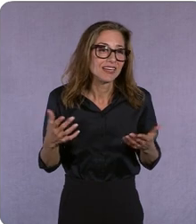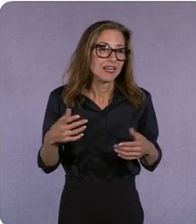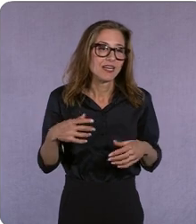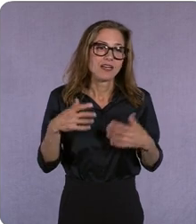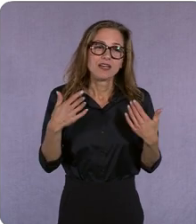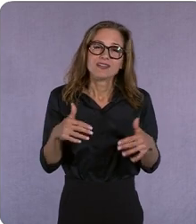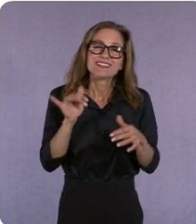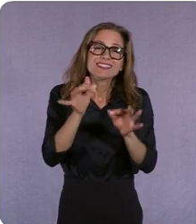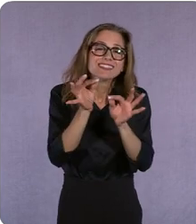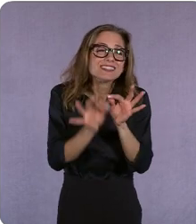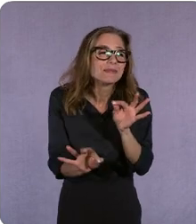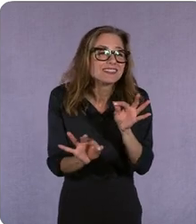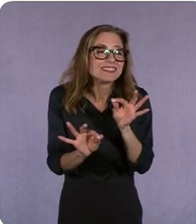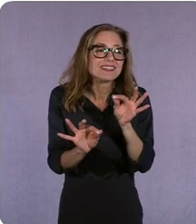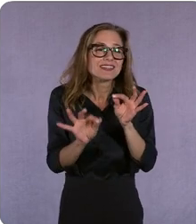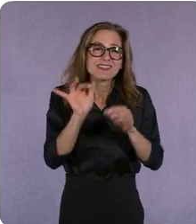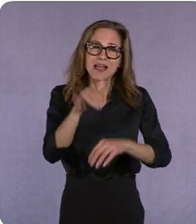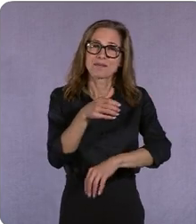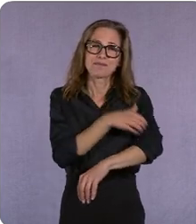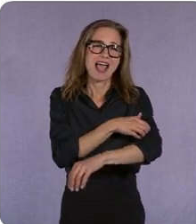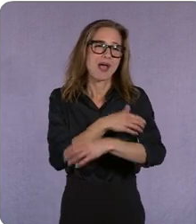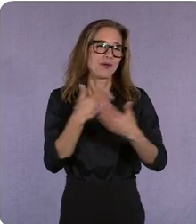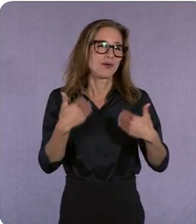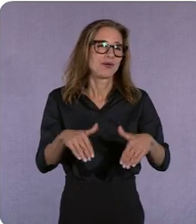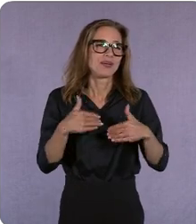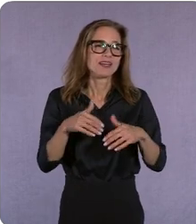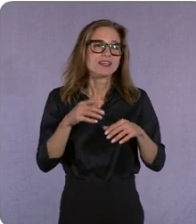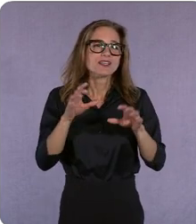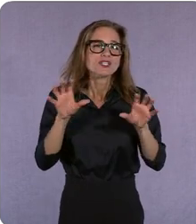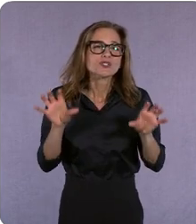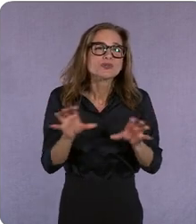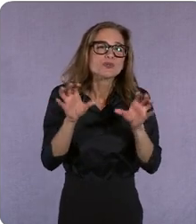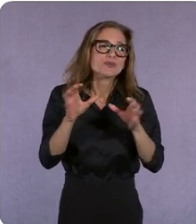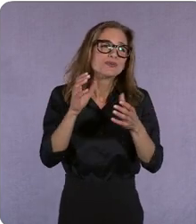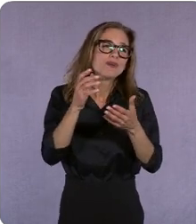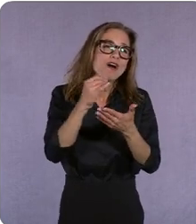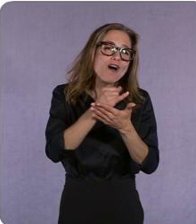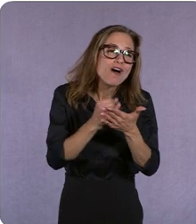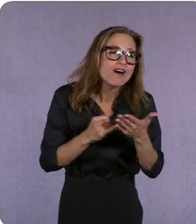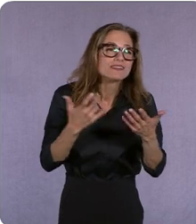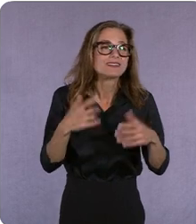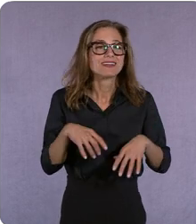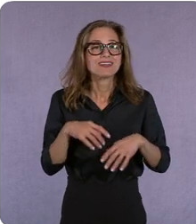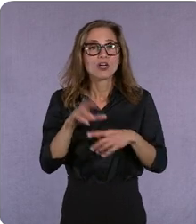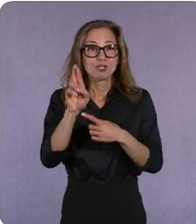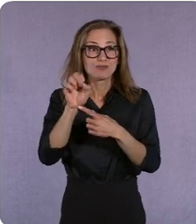you know the power of curation we you know reese's book club it books sit at the center of